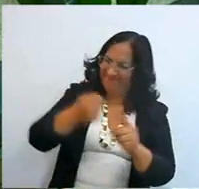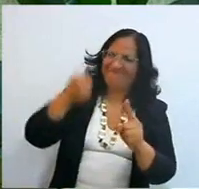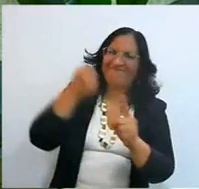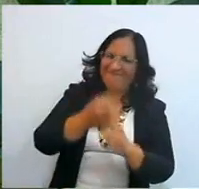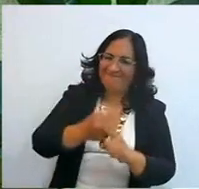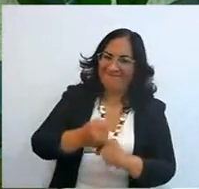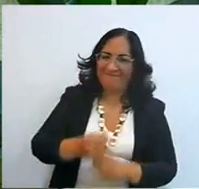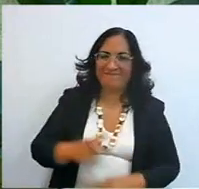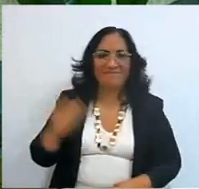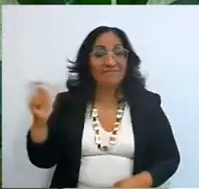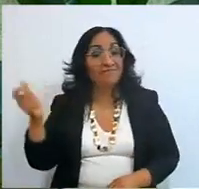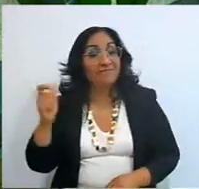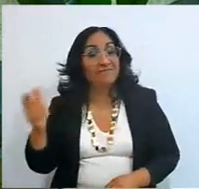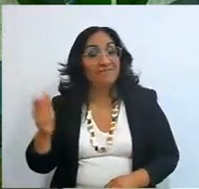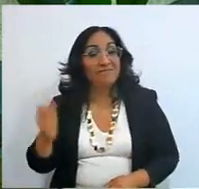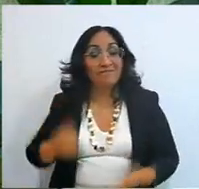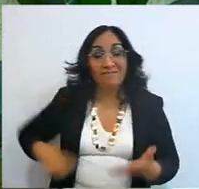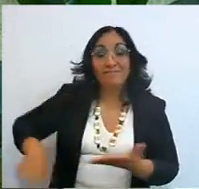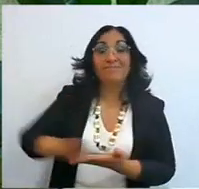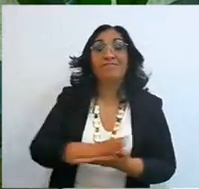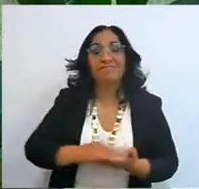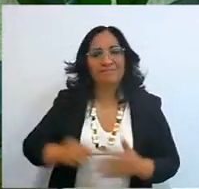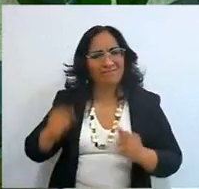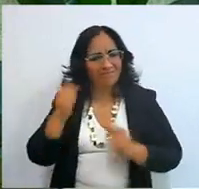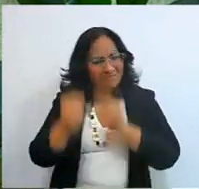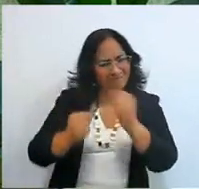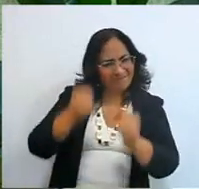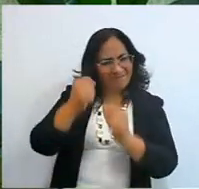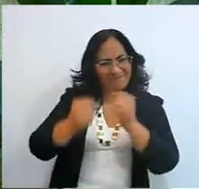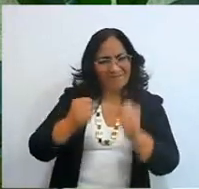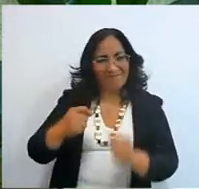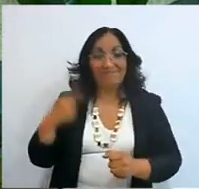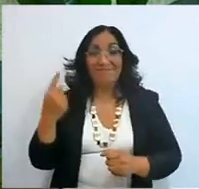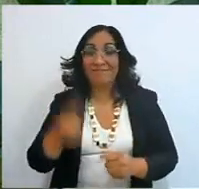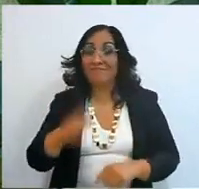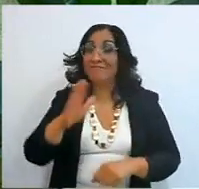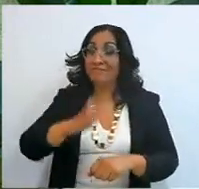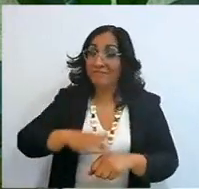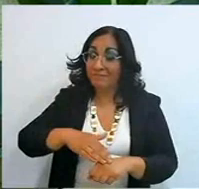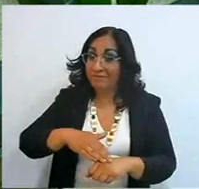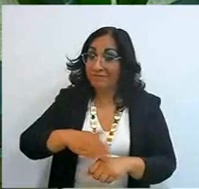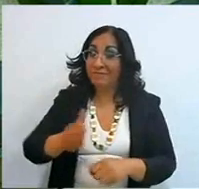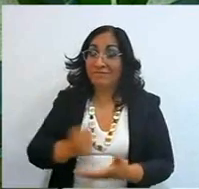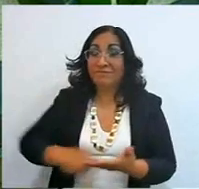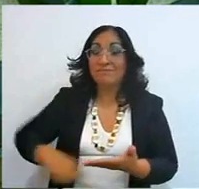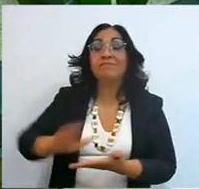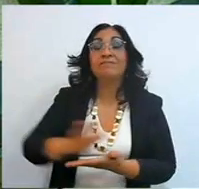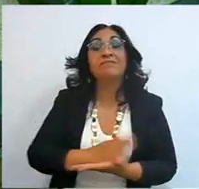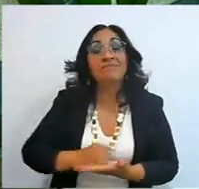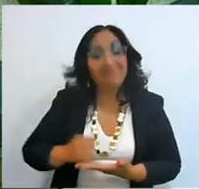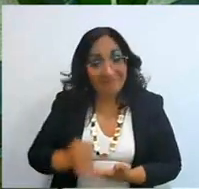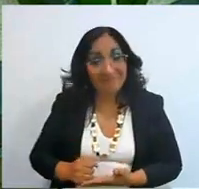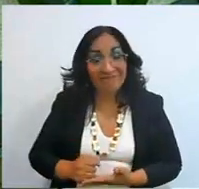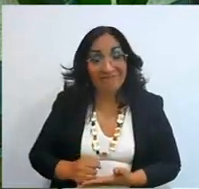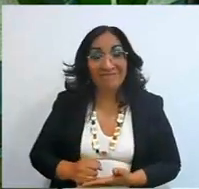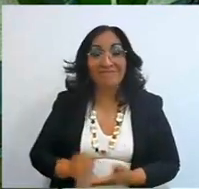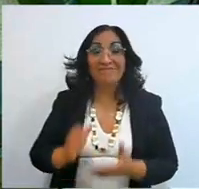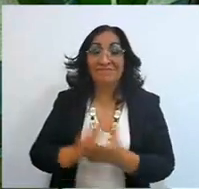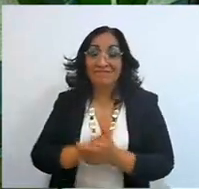when he wins the fight, she's going to be more than victorious, why? because she is going to enjoy